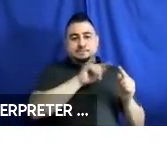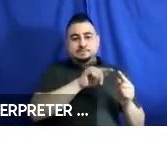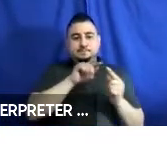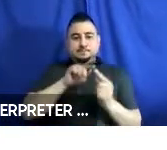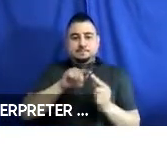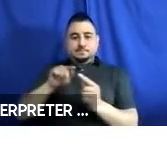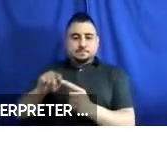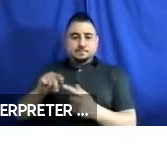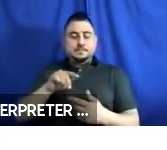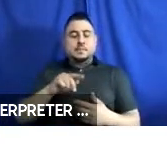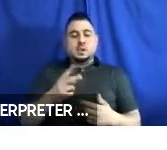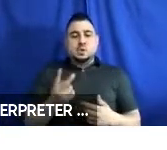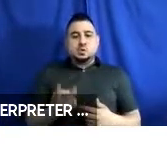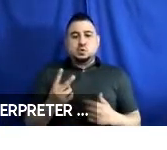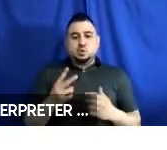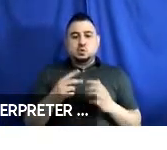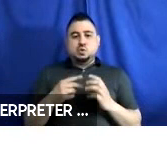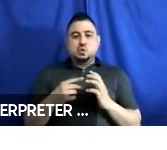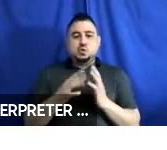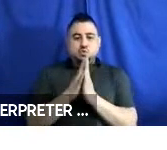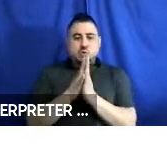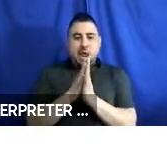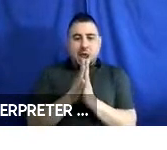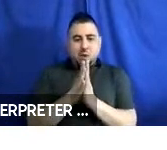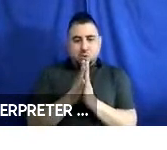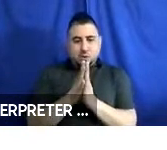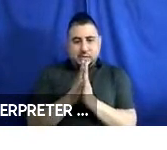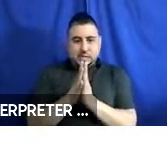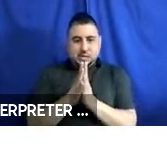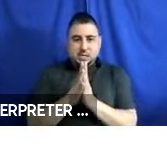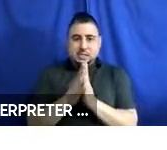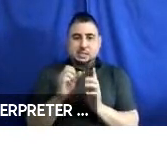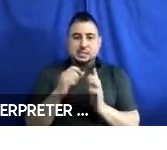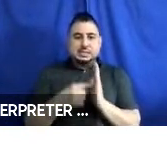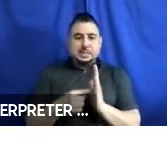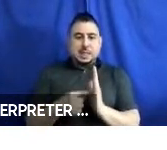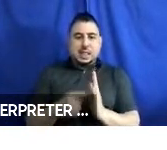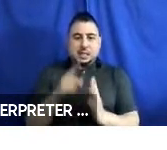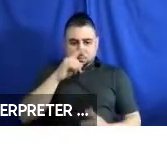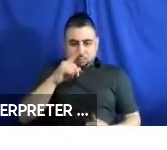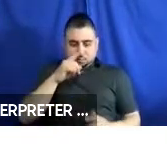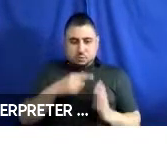of crowding were simulated, using seated mannequins. And then the layout order was counter balanced